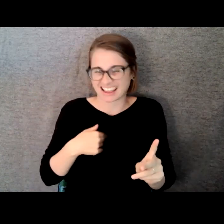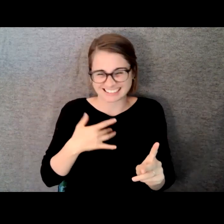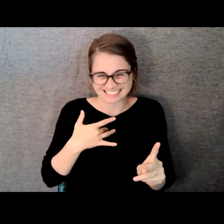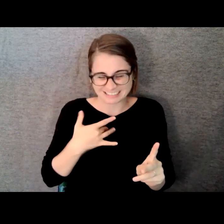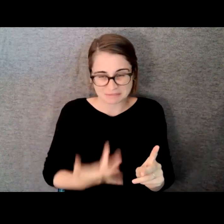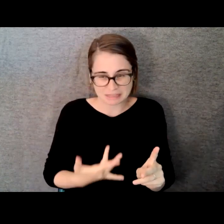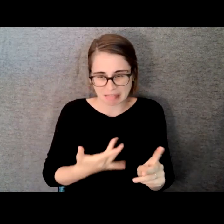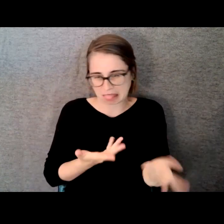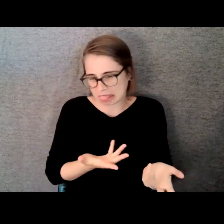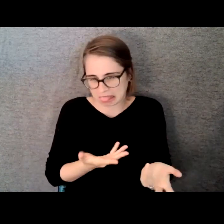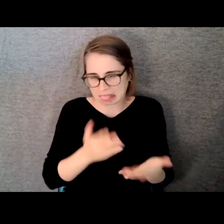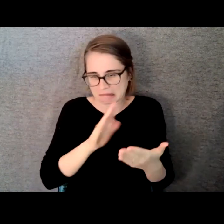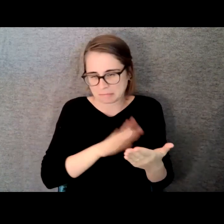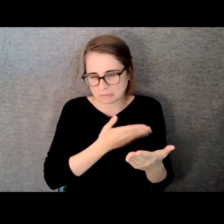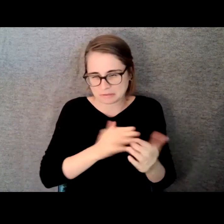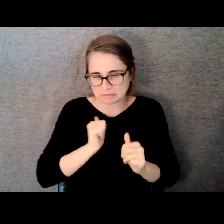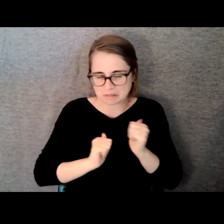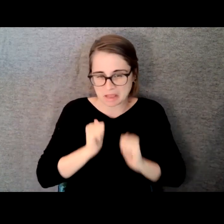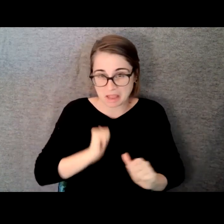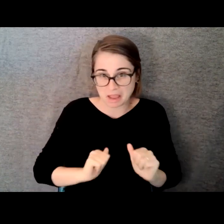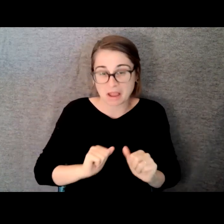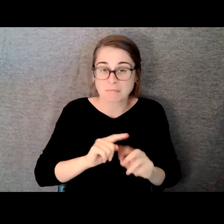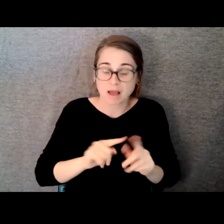as a movie. So we went in and watched it.